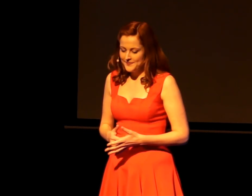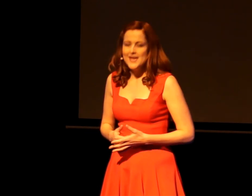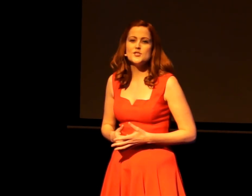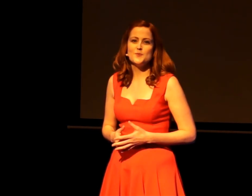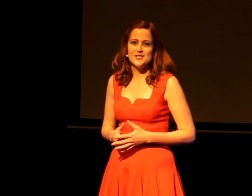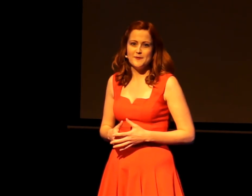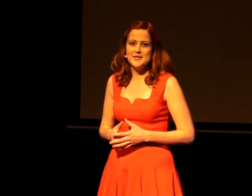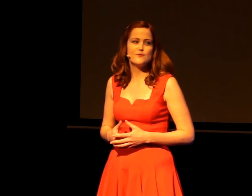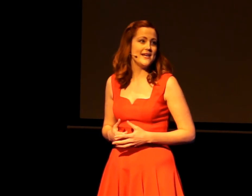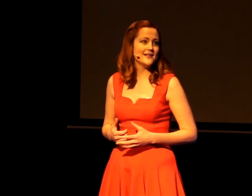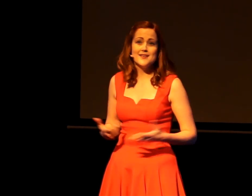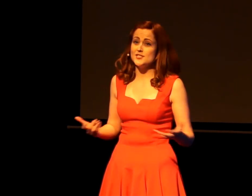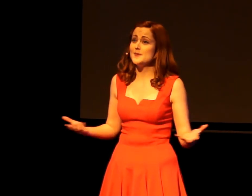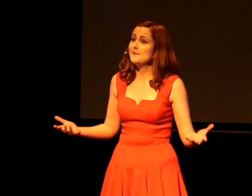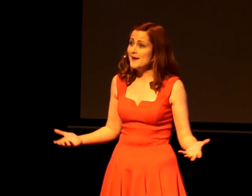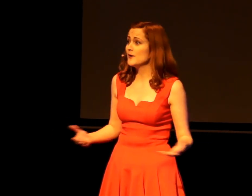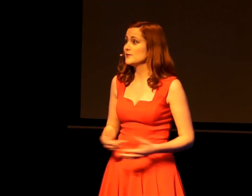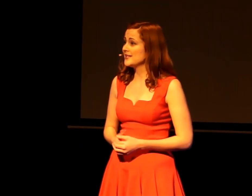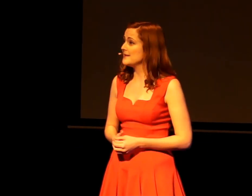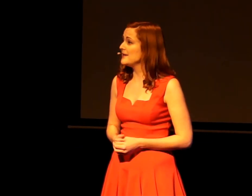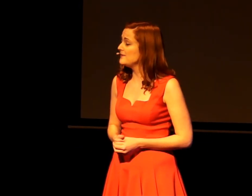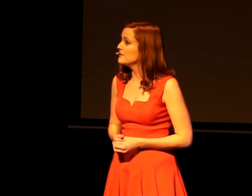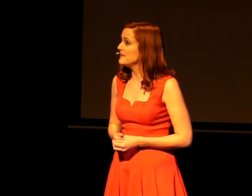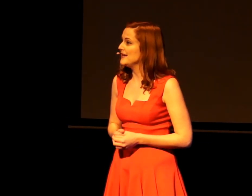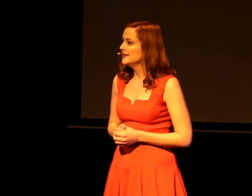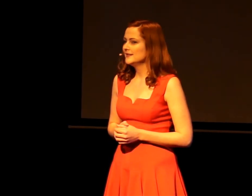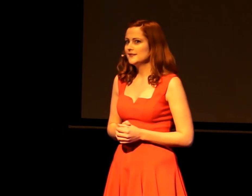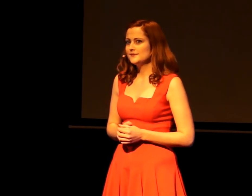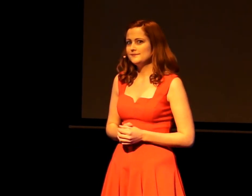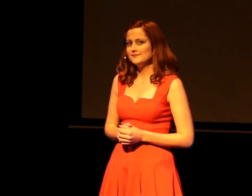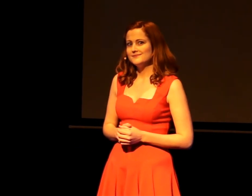and he'll switch from his reading glasses to his bifocals to get a better view of me.